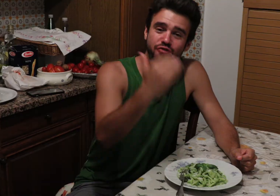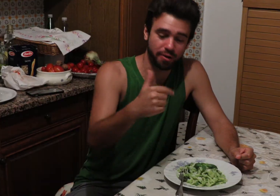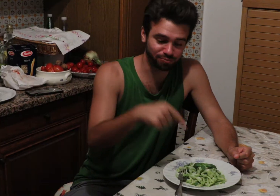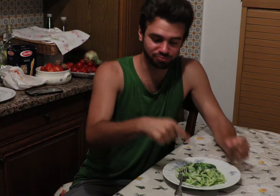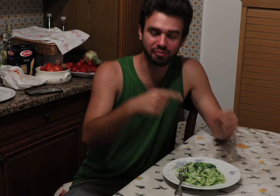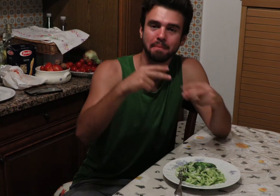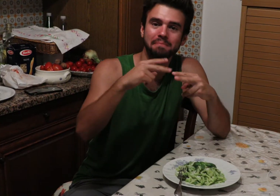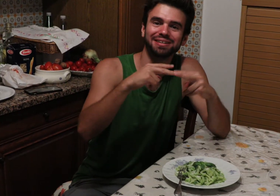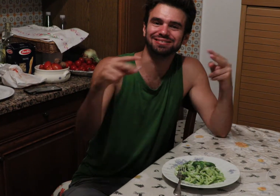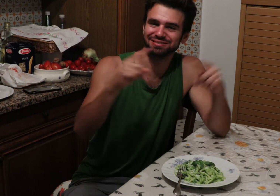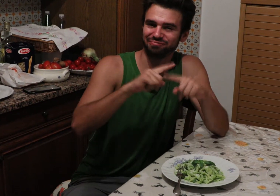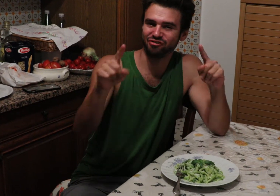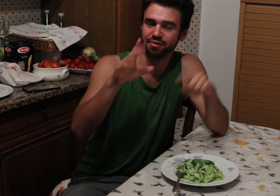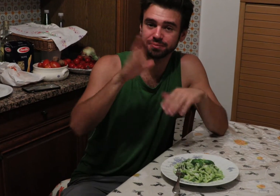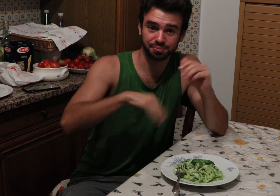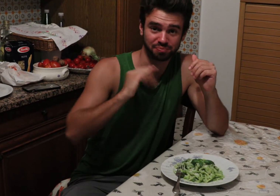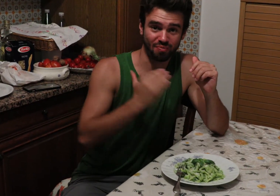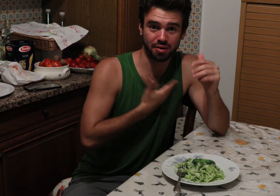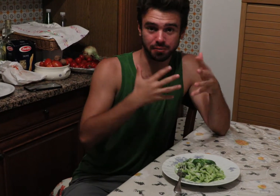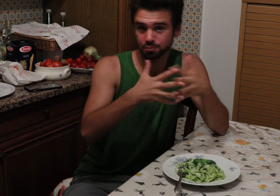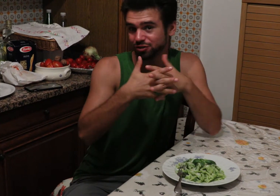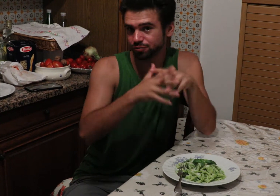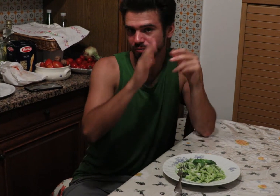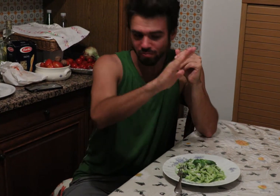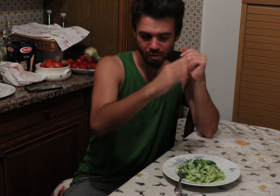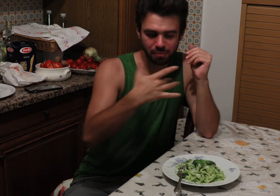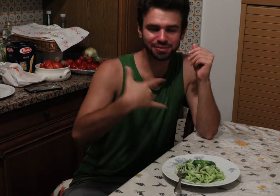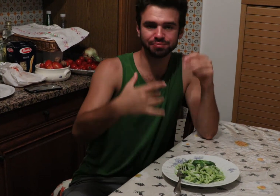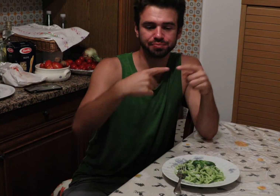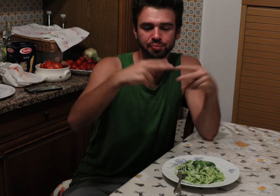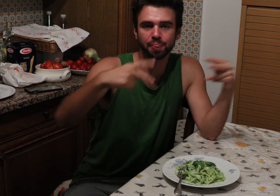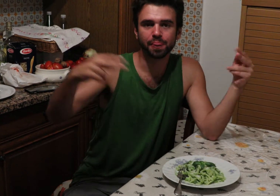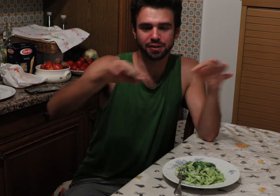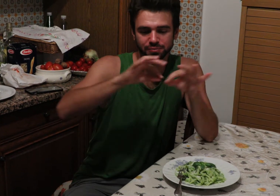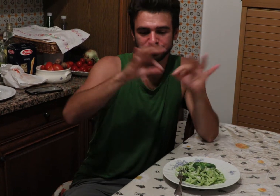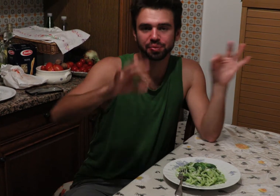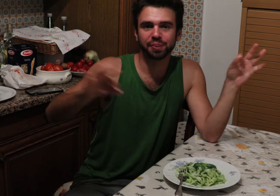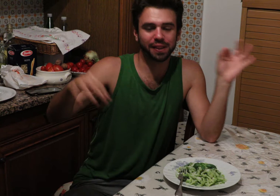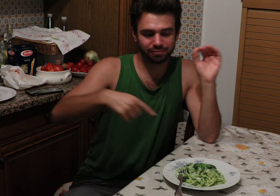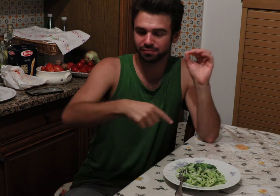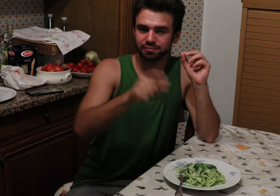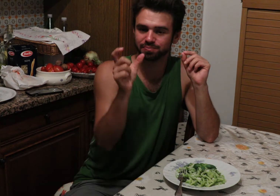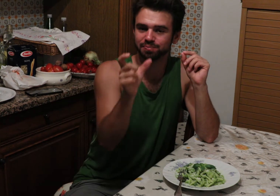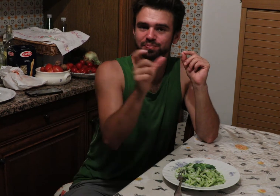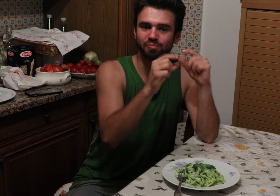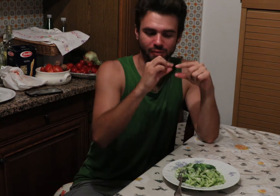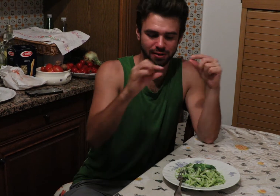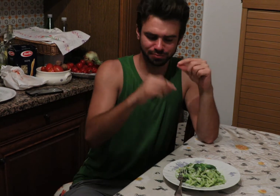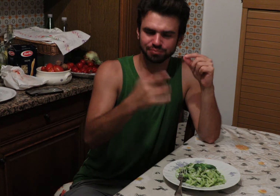Wow, it's so good. Pesto taste is entirely different than ours in the United States. In the United States, we usually have an angel/thin pasta with a pesto sauce.